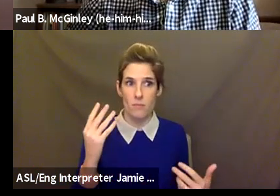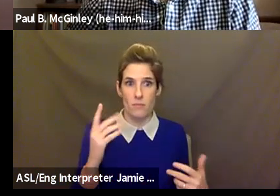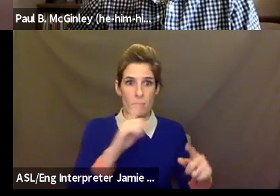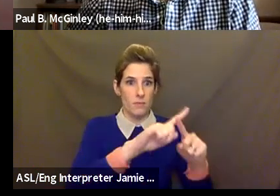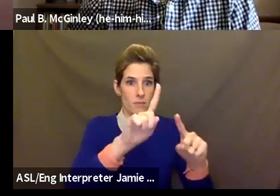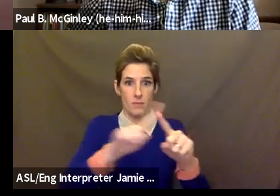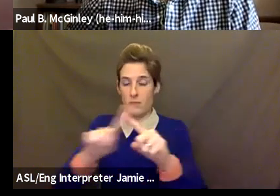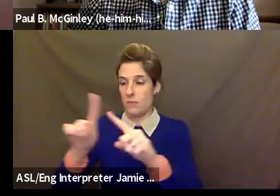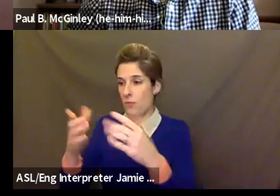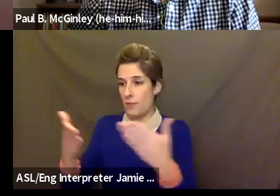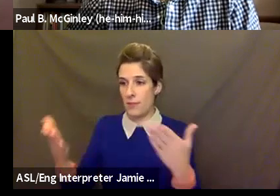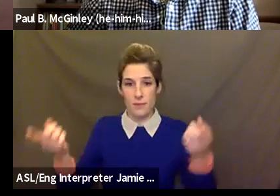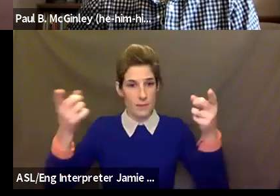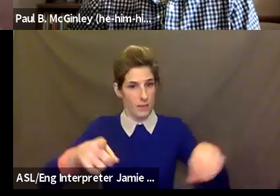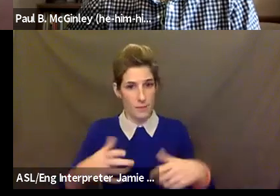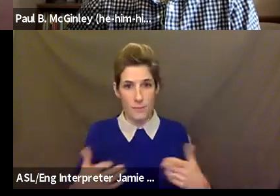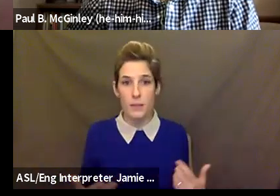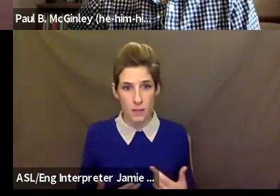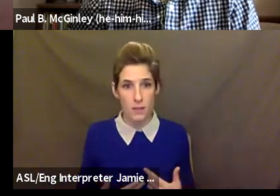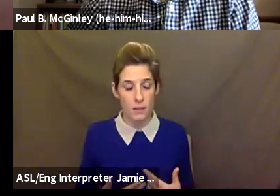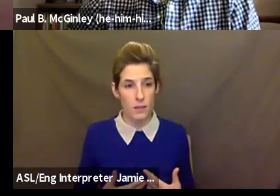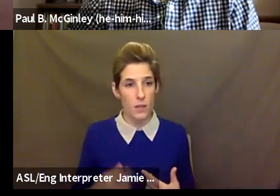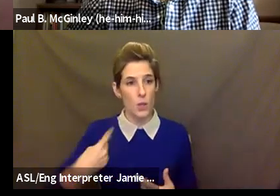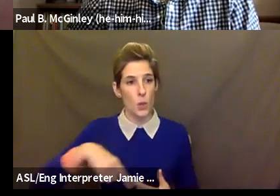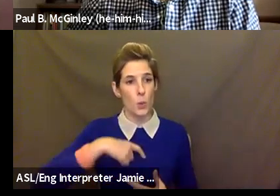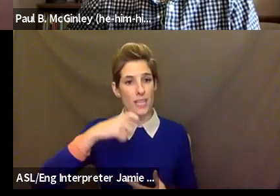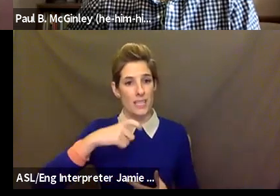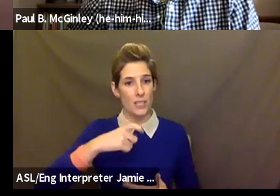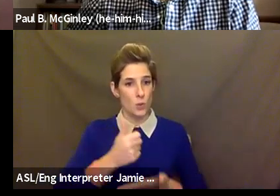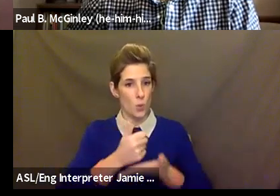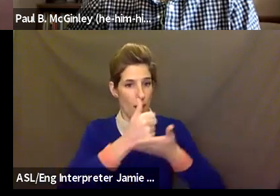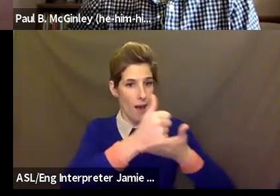going on, and helping them to understand the balance, helping